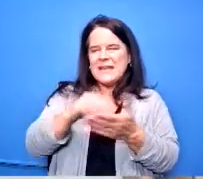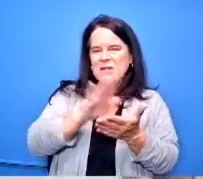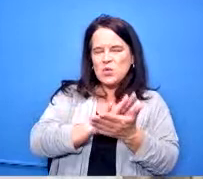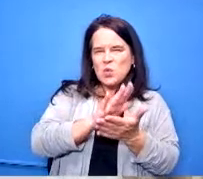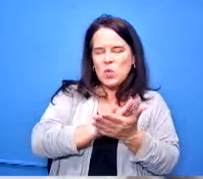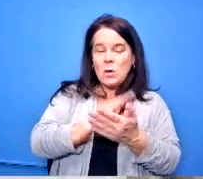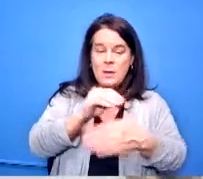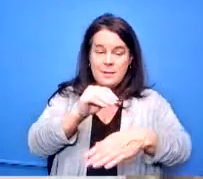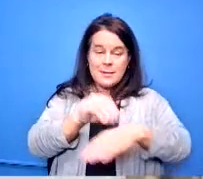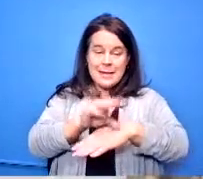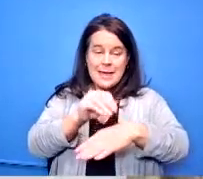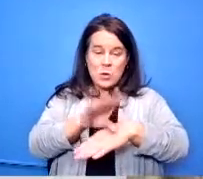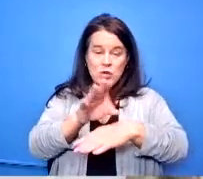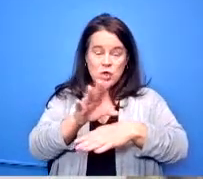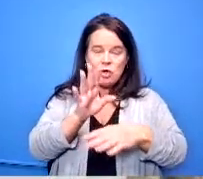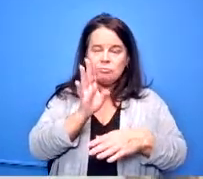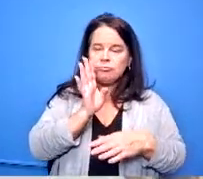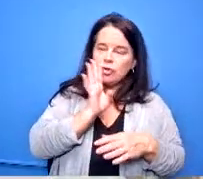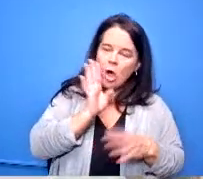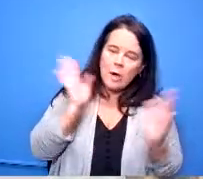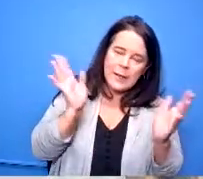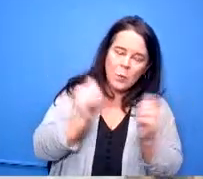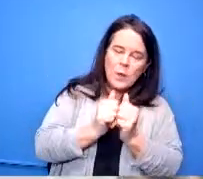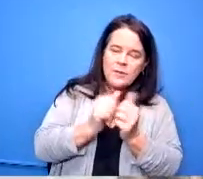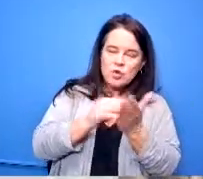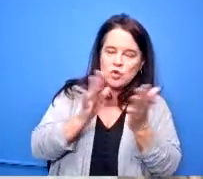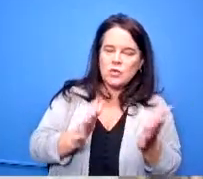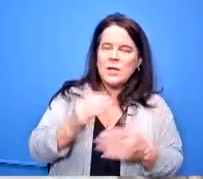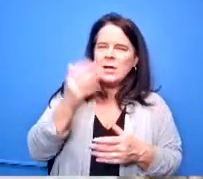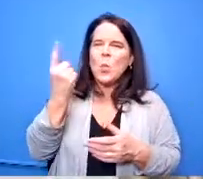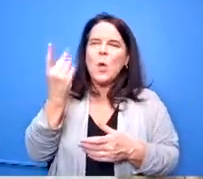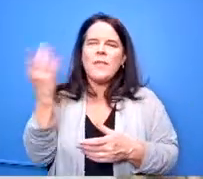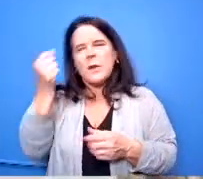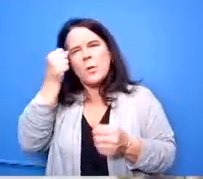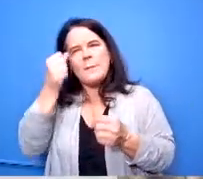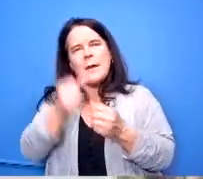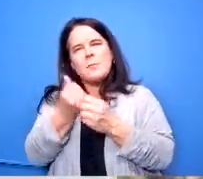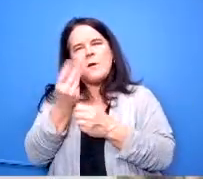to the students one of the reasons if you recall a few years ago that we added the middle school